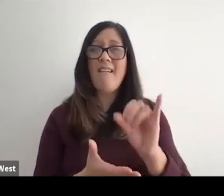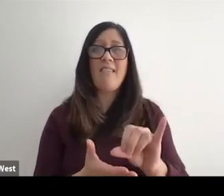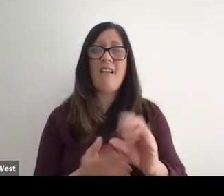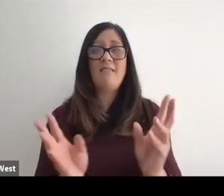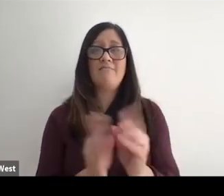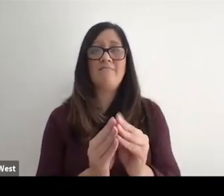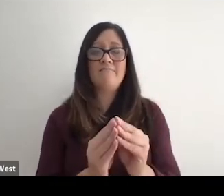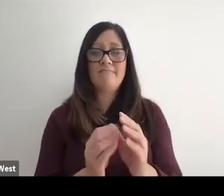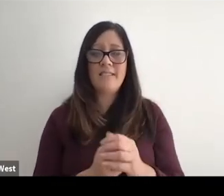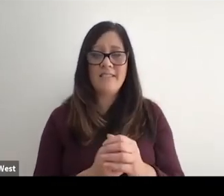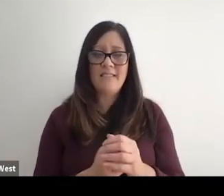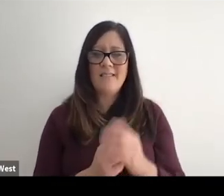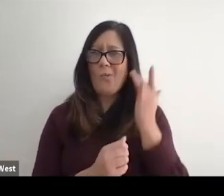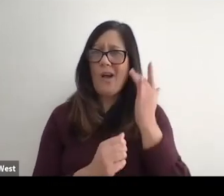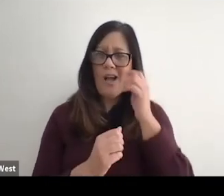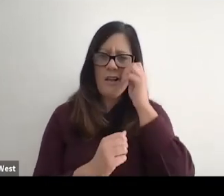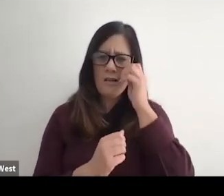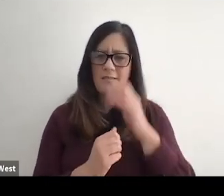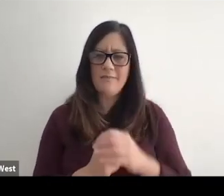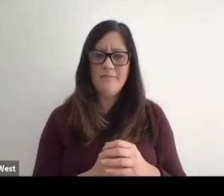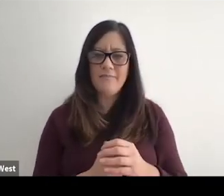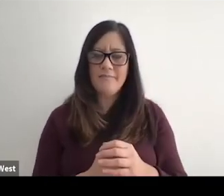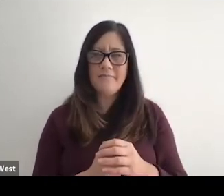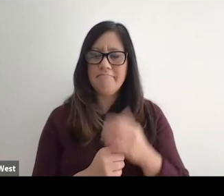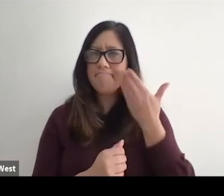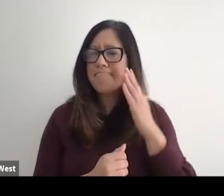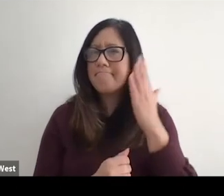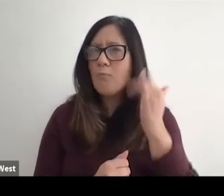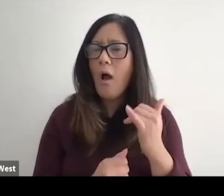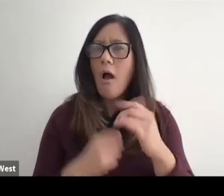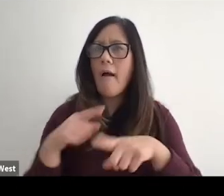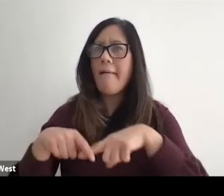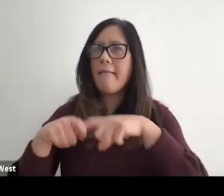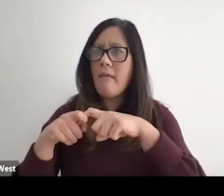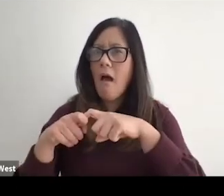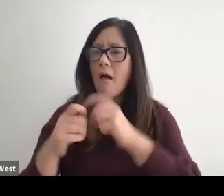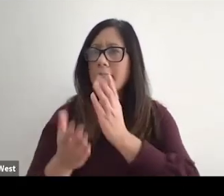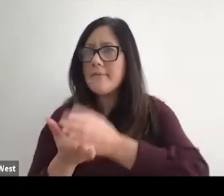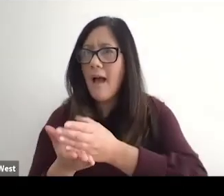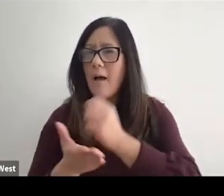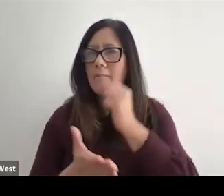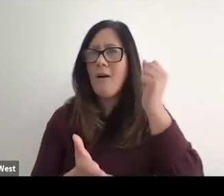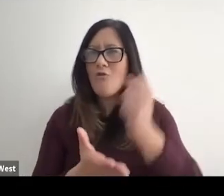I don't know why we have held up and stopped and not ratified the convention on a convention that was